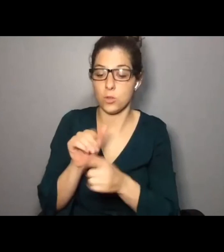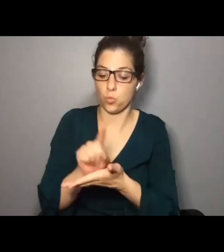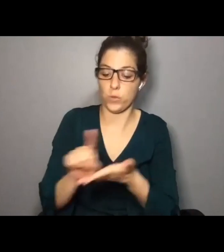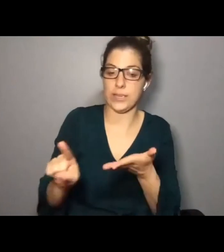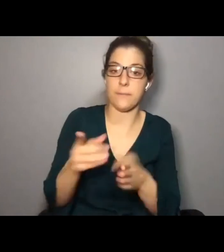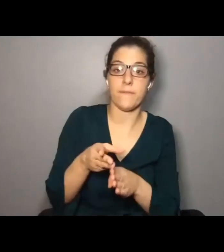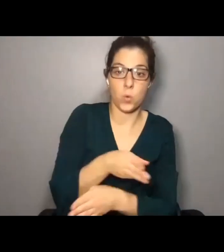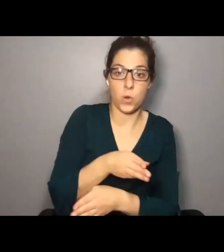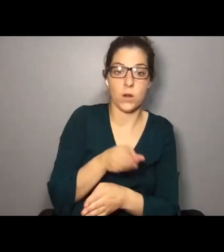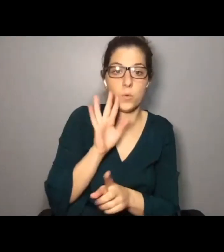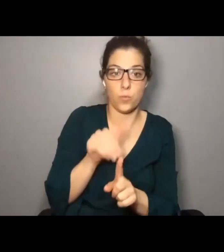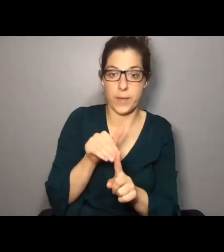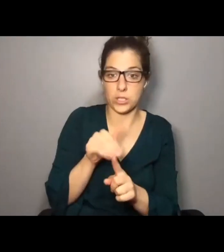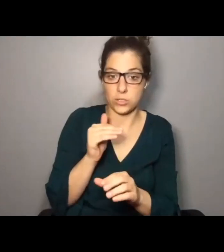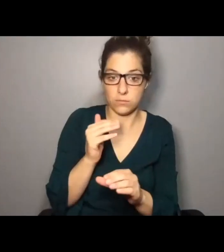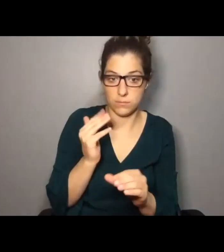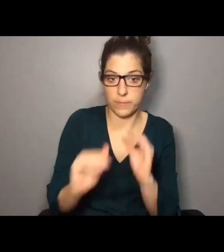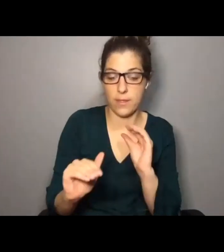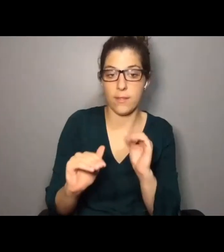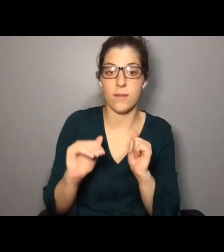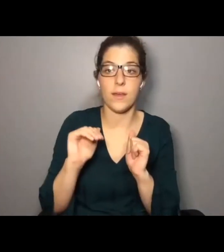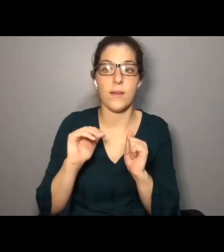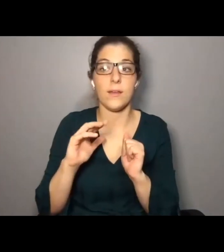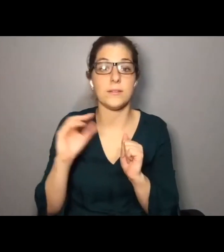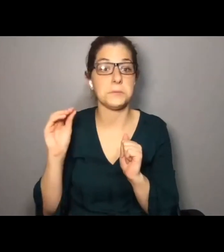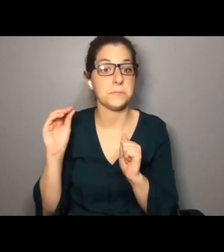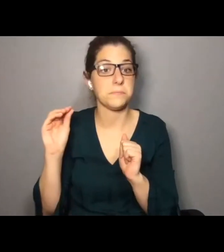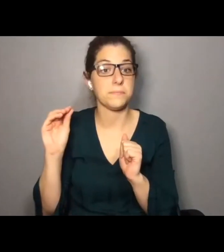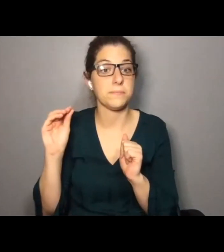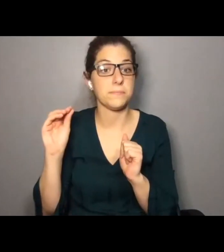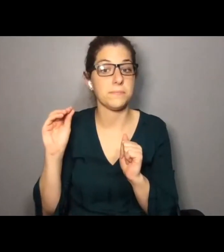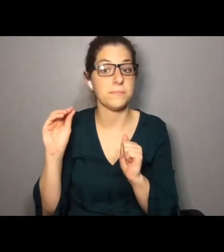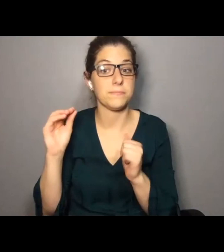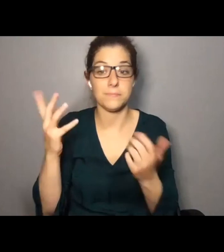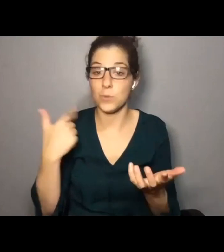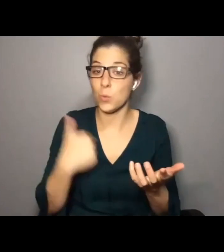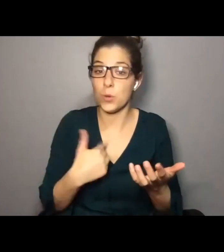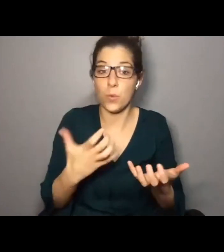week